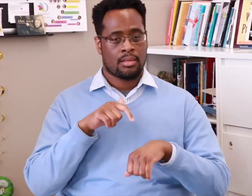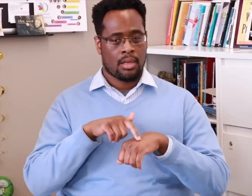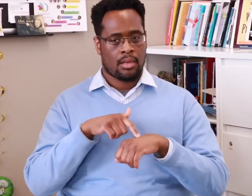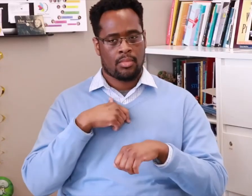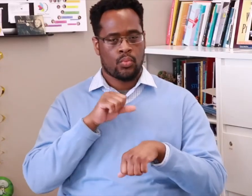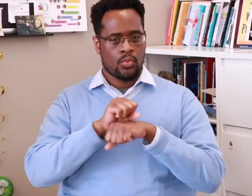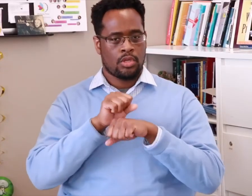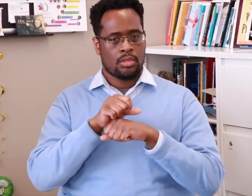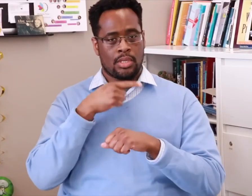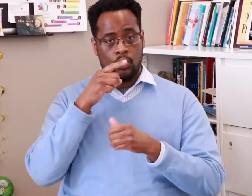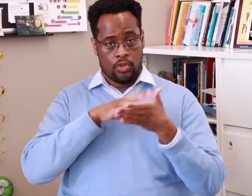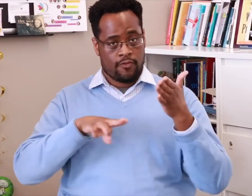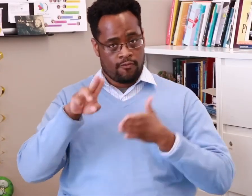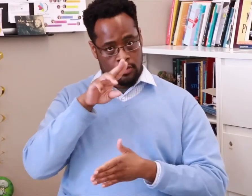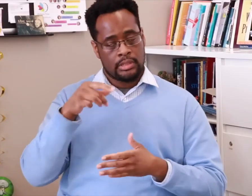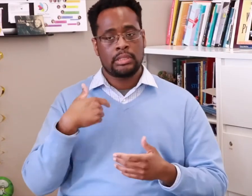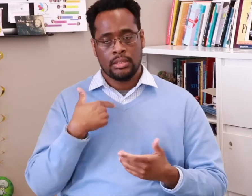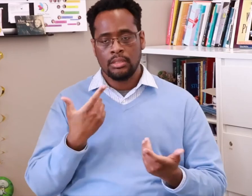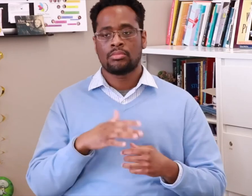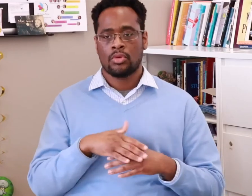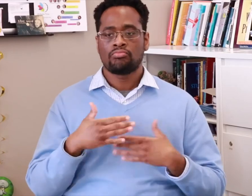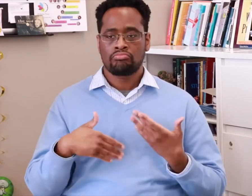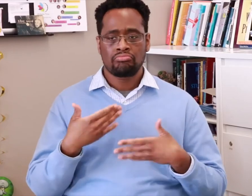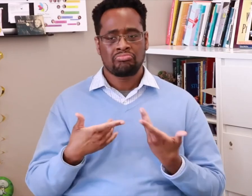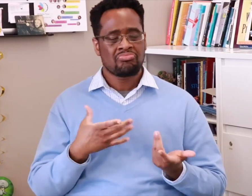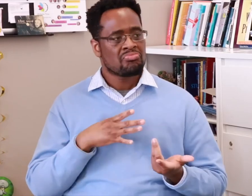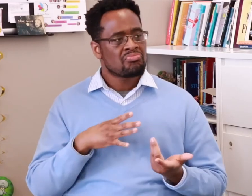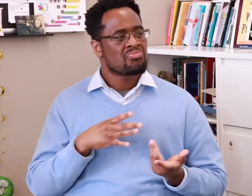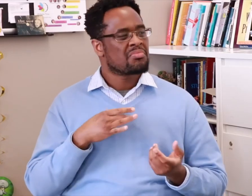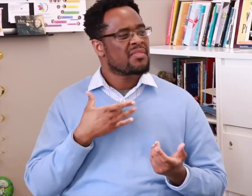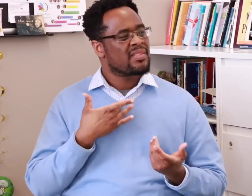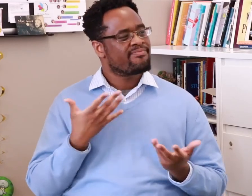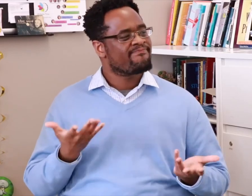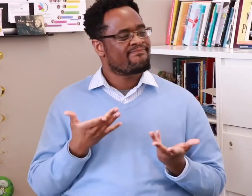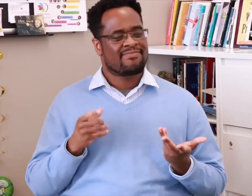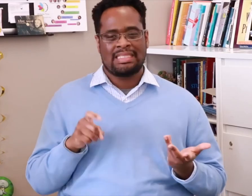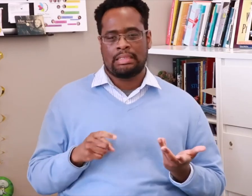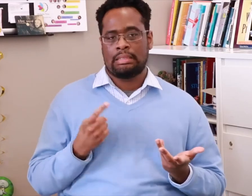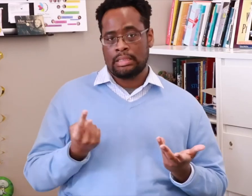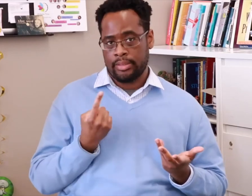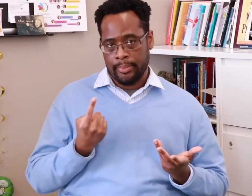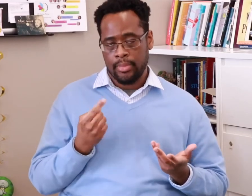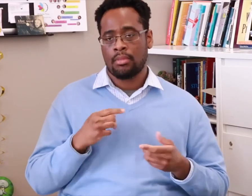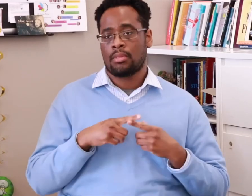Because I was working at a hearing university, I felt like I needed something more.